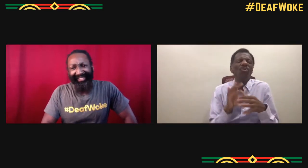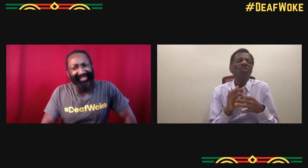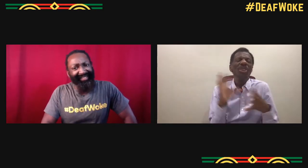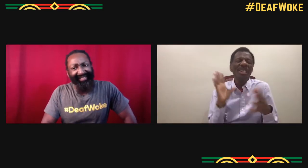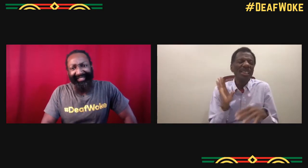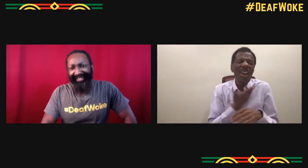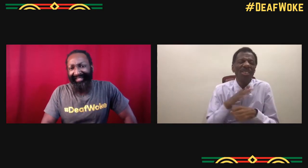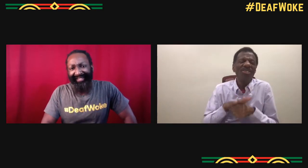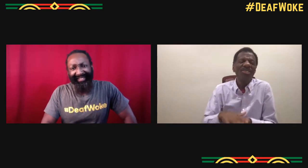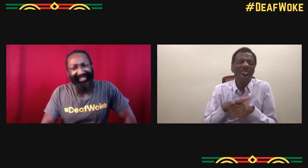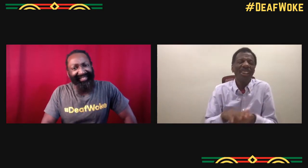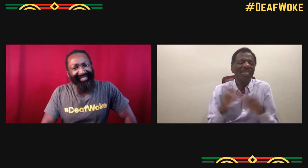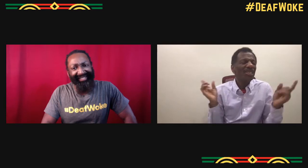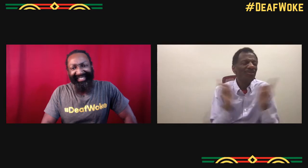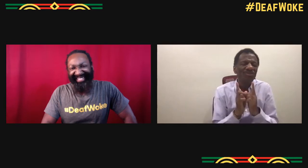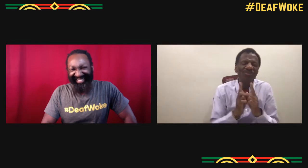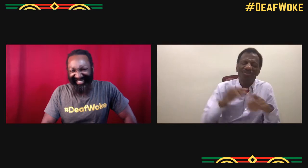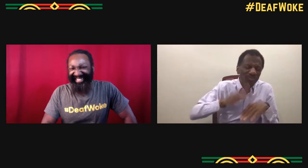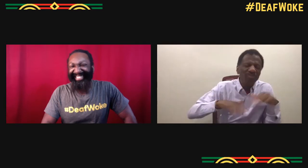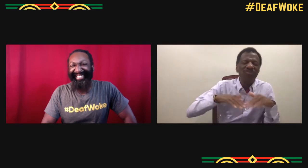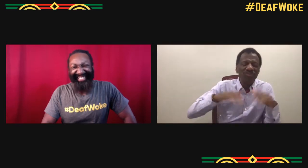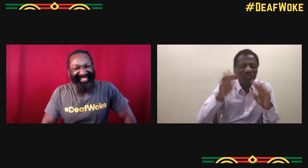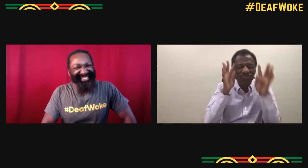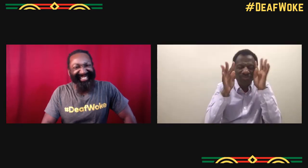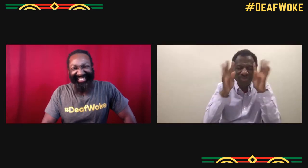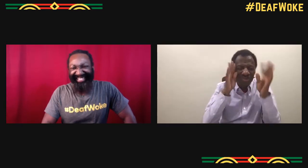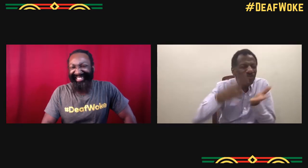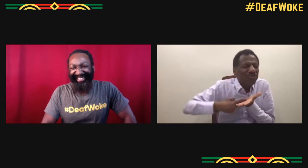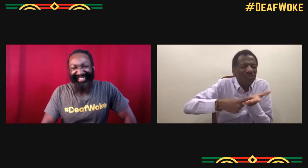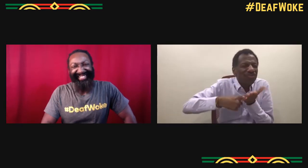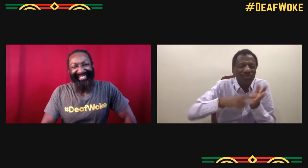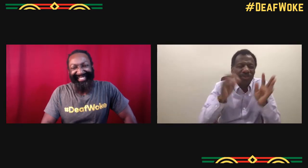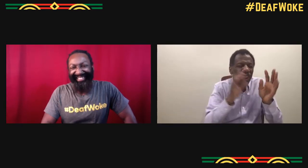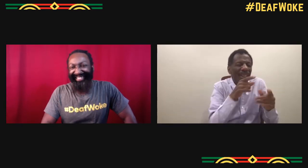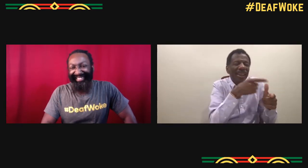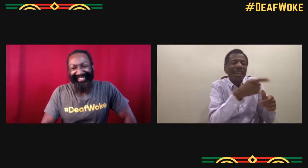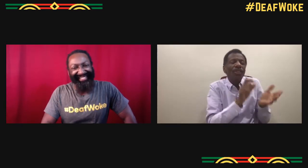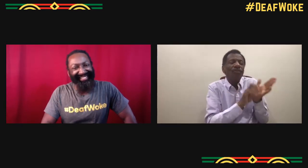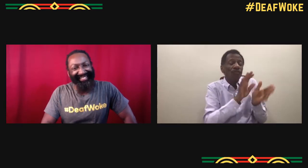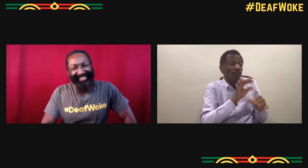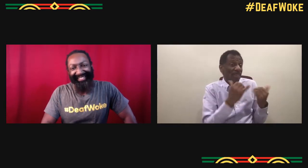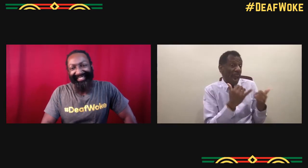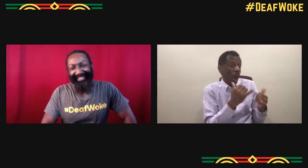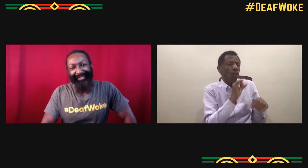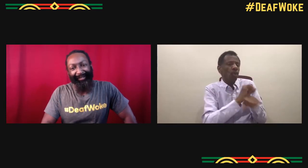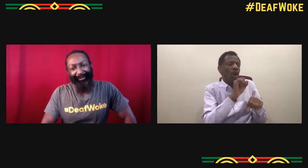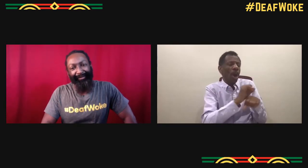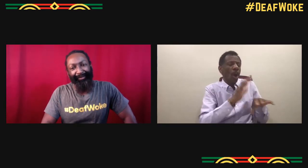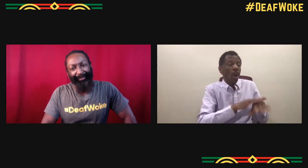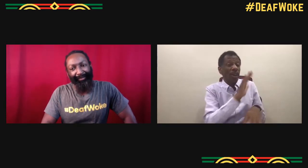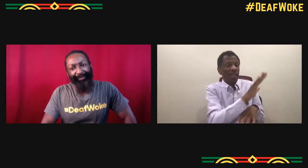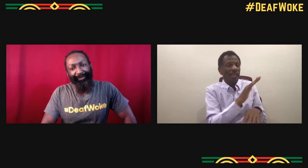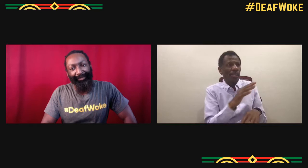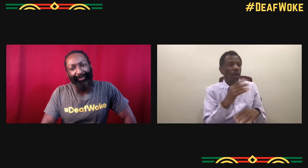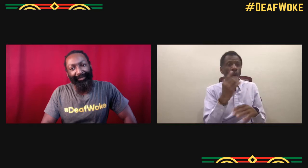Yeah, every once in a while we jam together, we come together, kind of release that stress, get creative of one another, write the music.